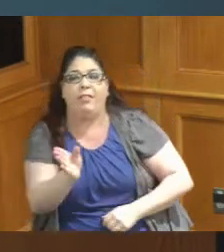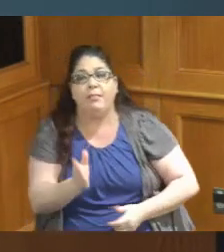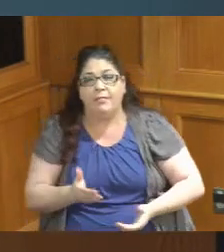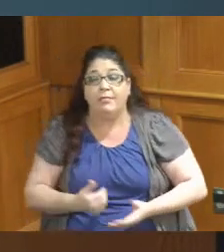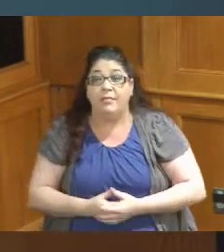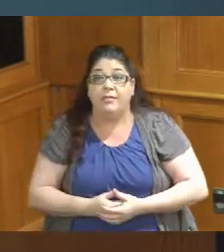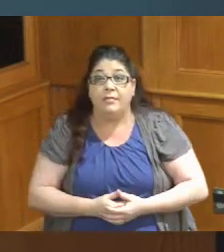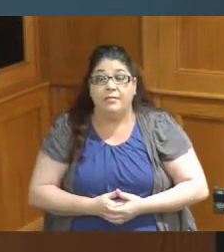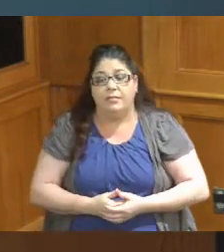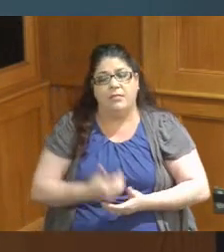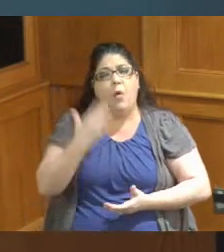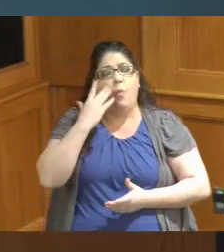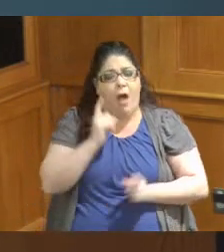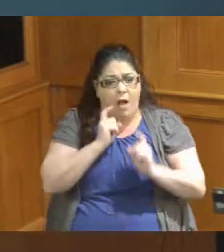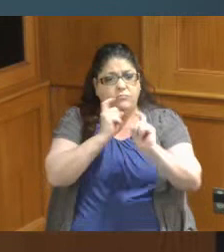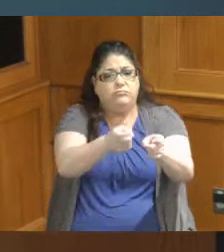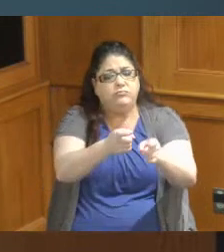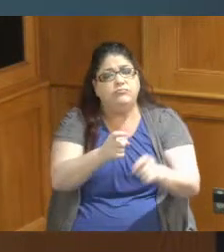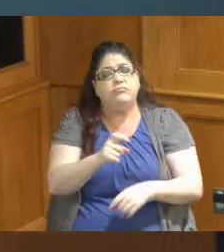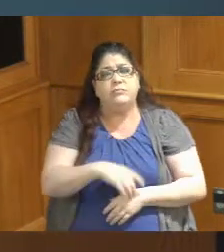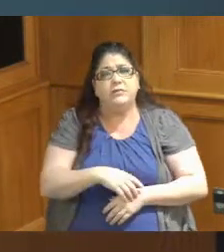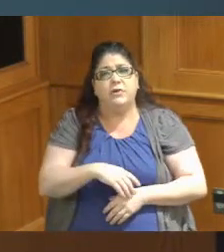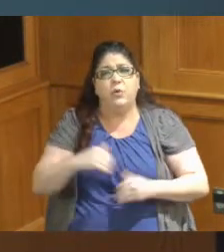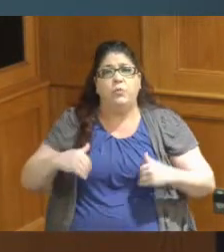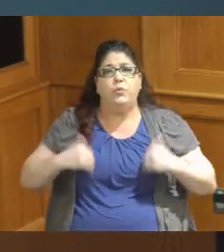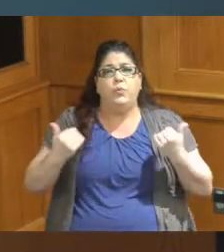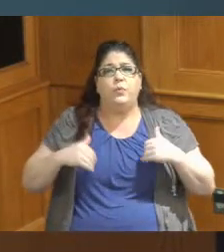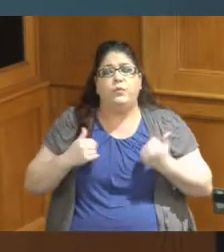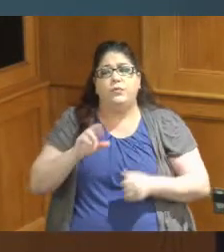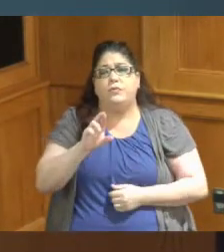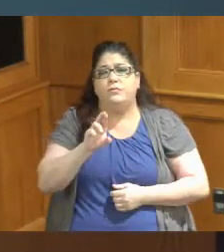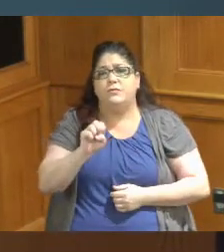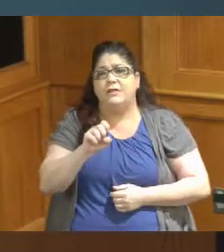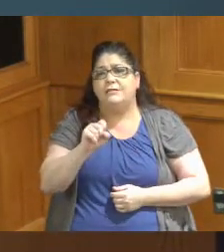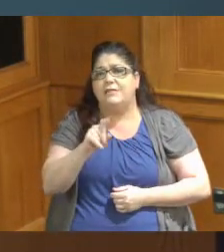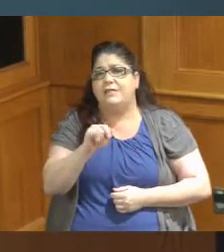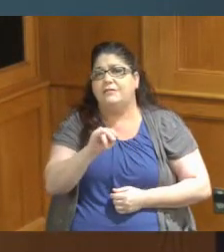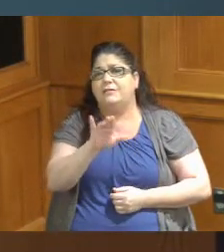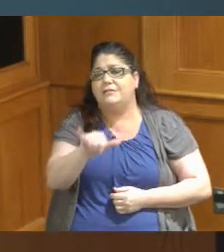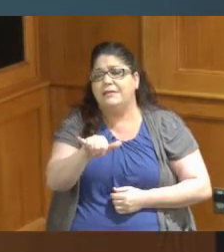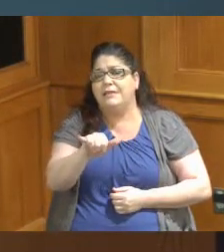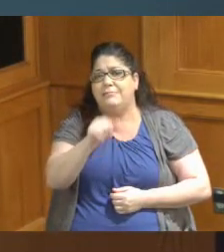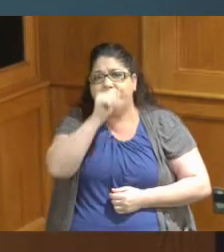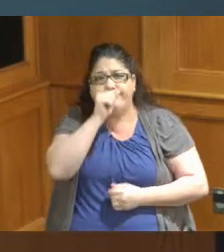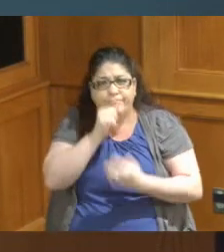youth resiliency grants and Easter Seal is hiring young people right now they also hire people with